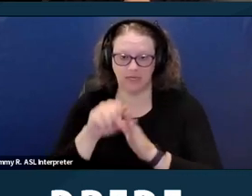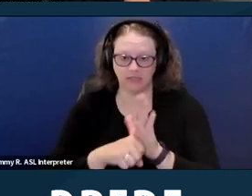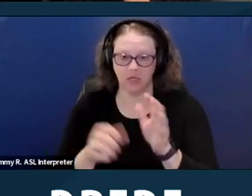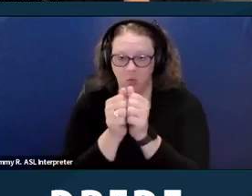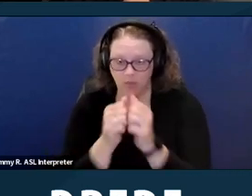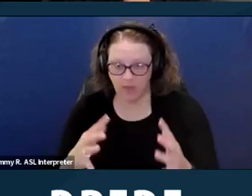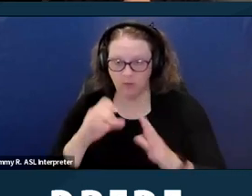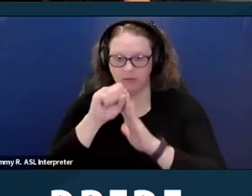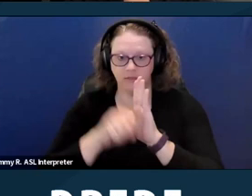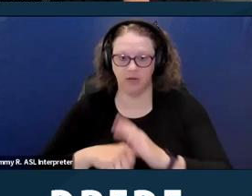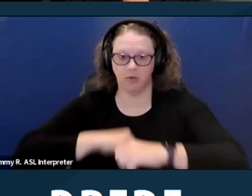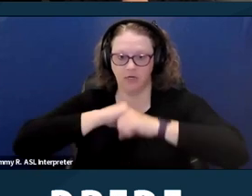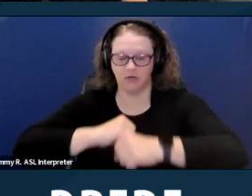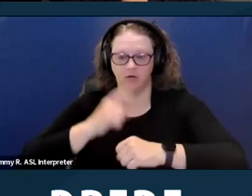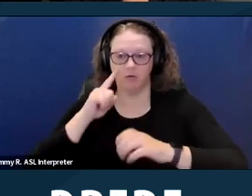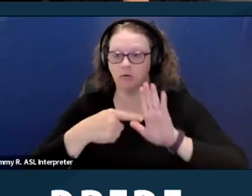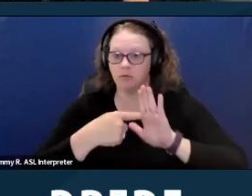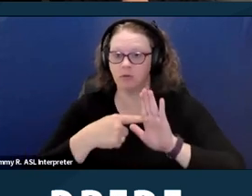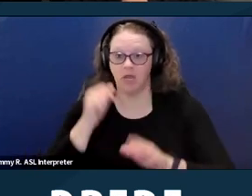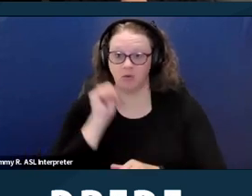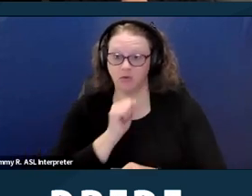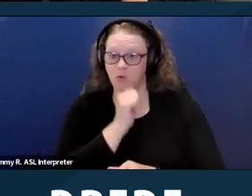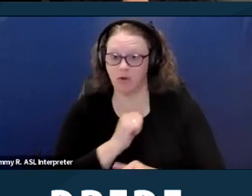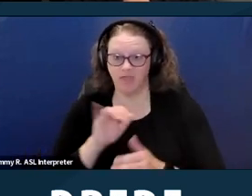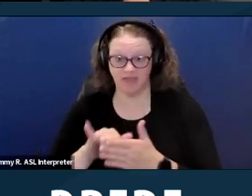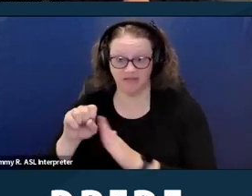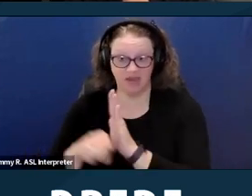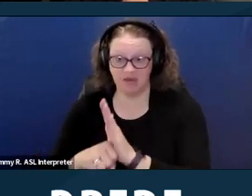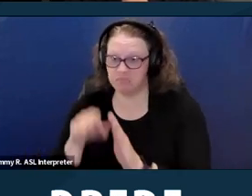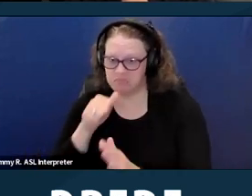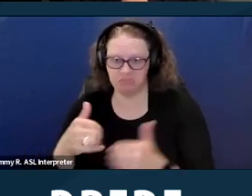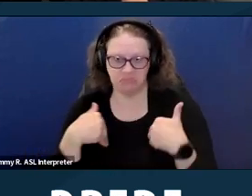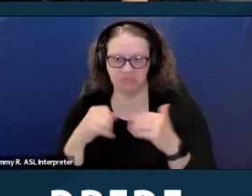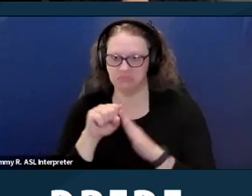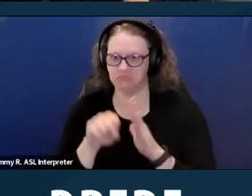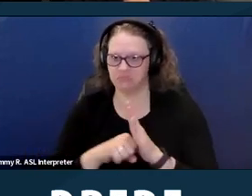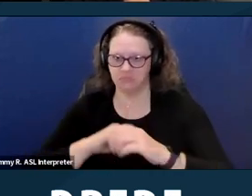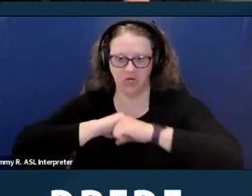of Arizona does not have a state protection, but Tucson does have its own local protection.